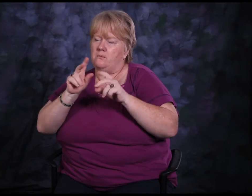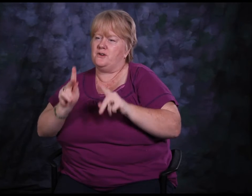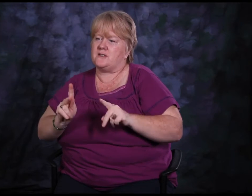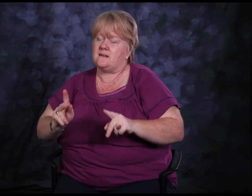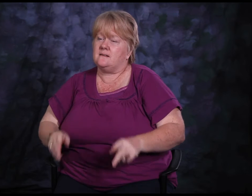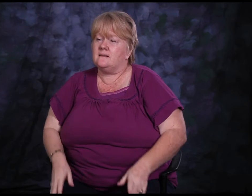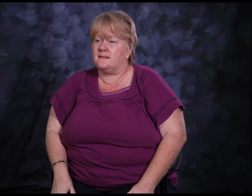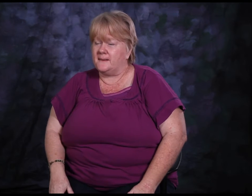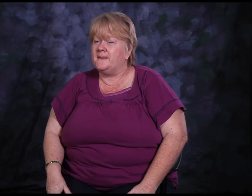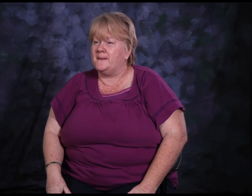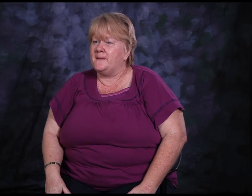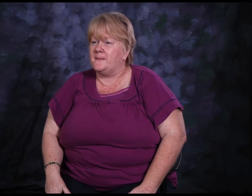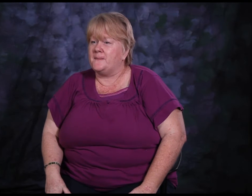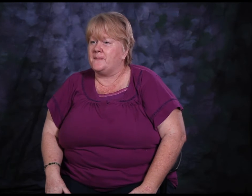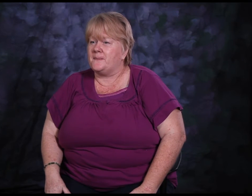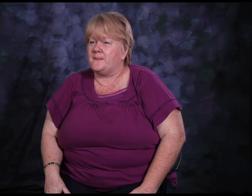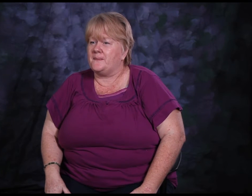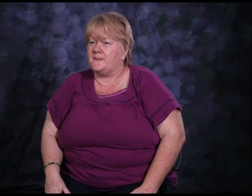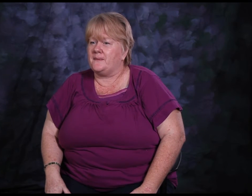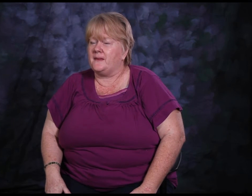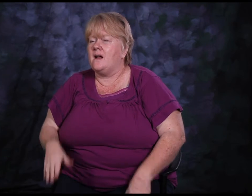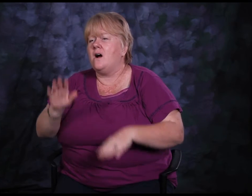I'm a very strong person.